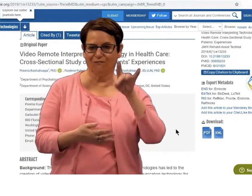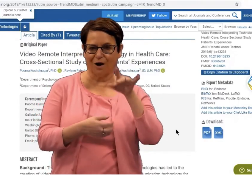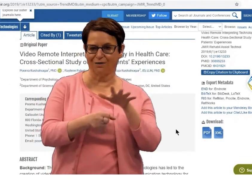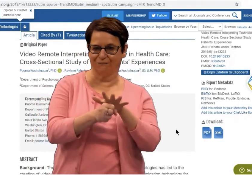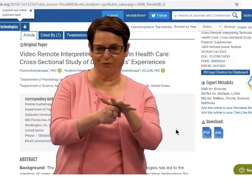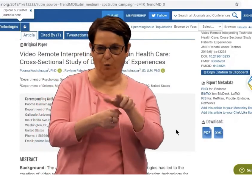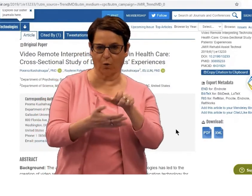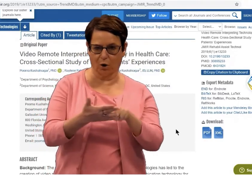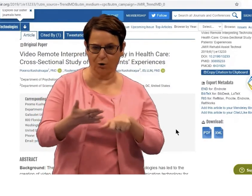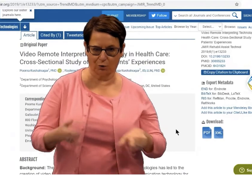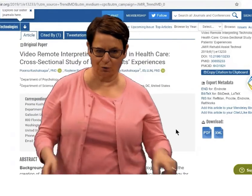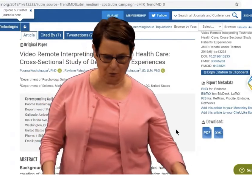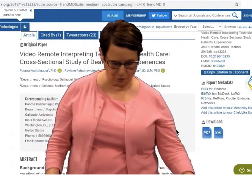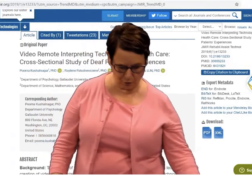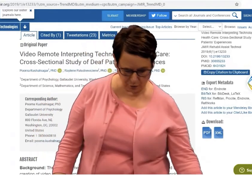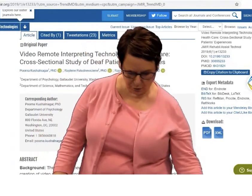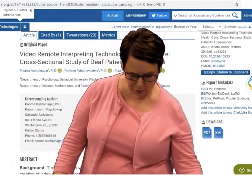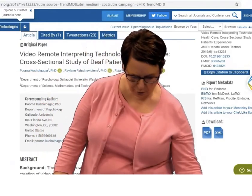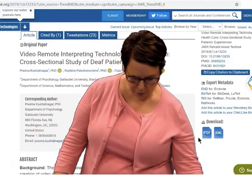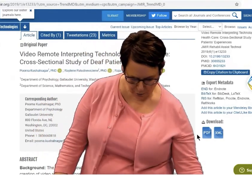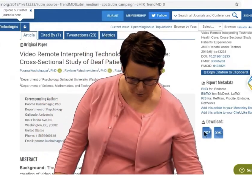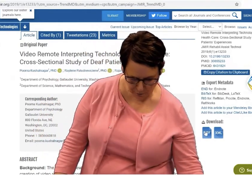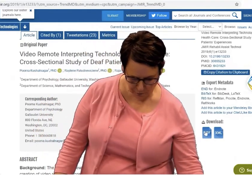Go ahead and click on that. You'll find the full article.